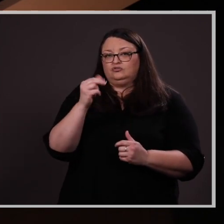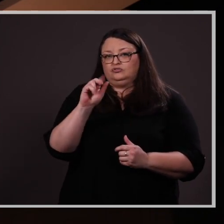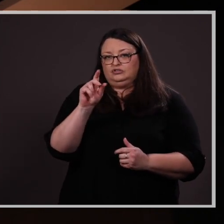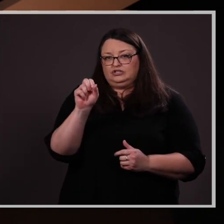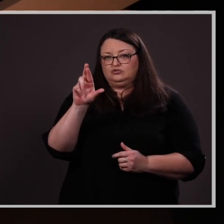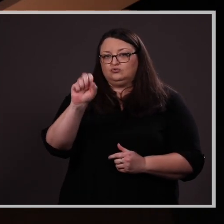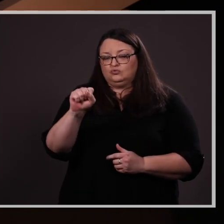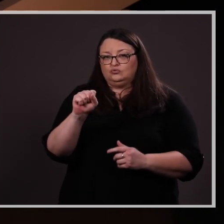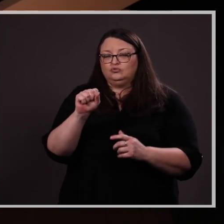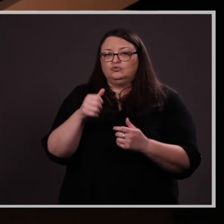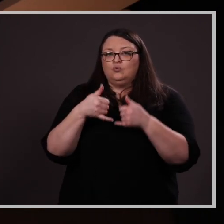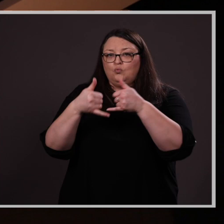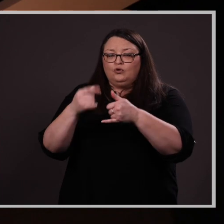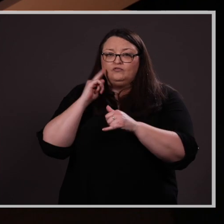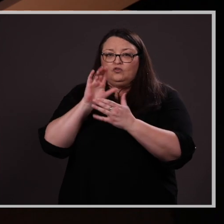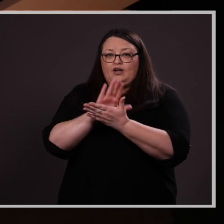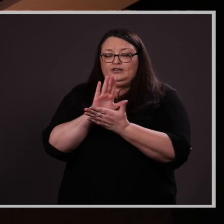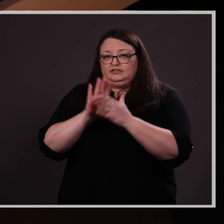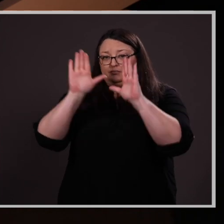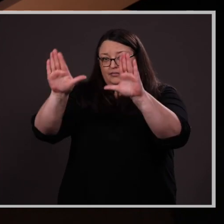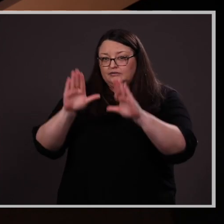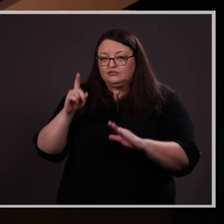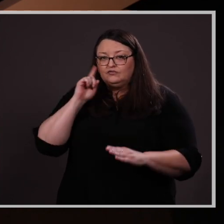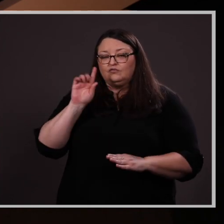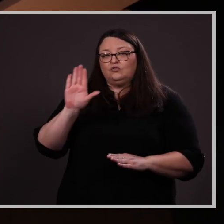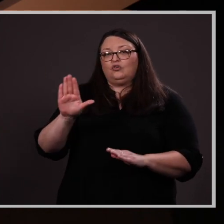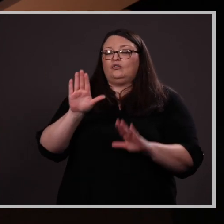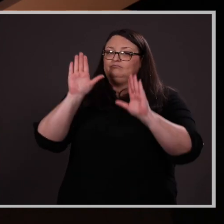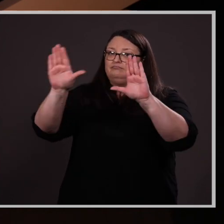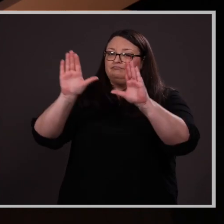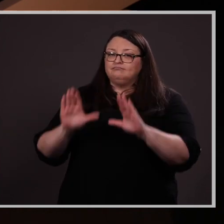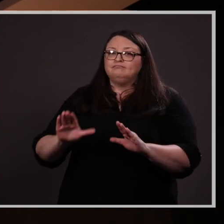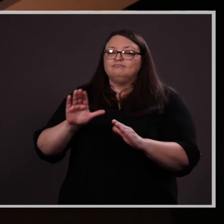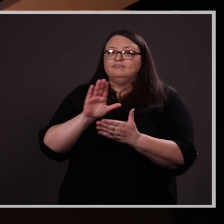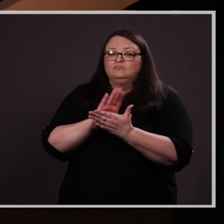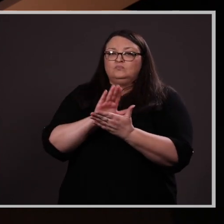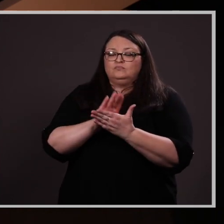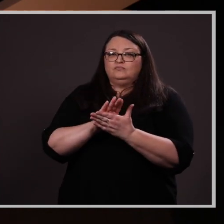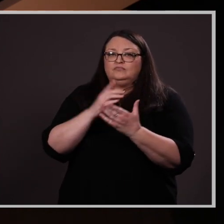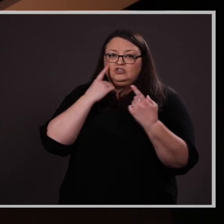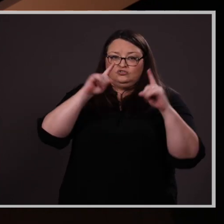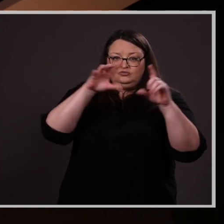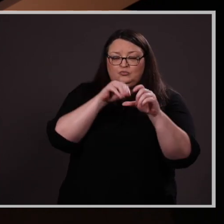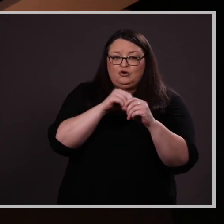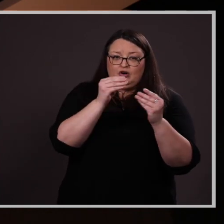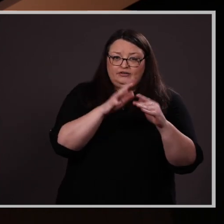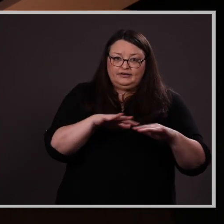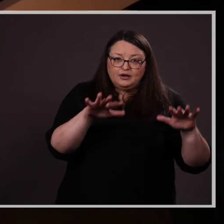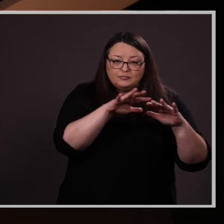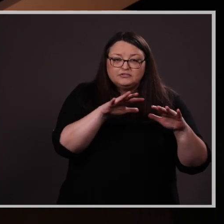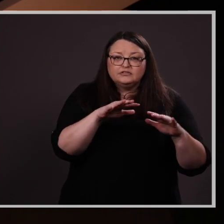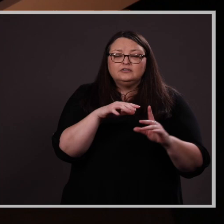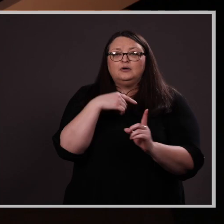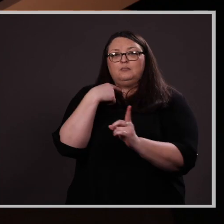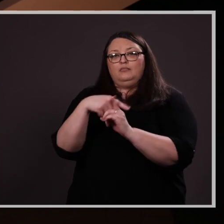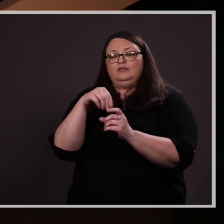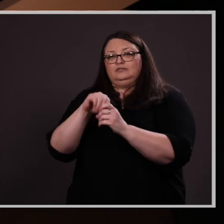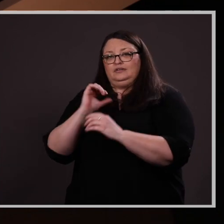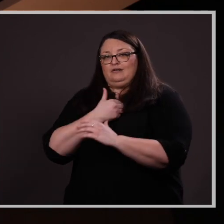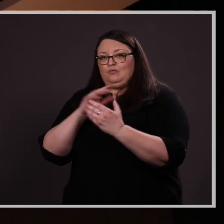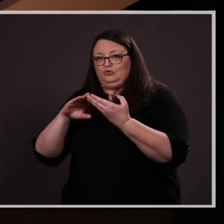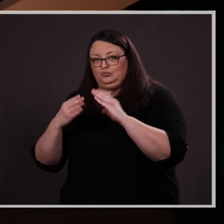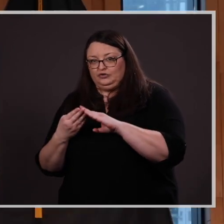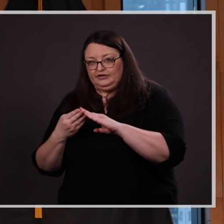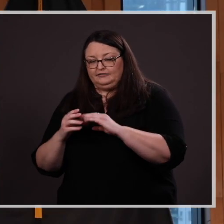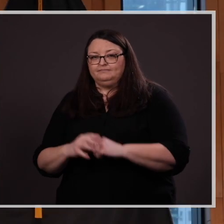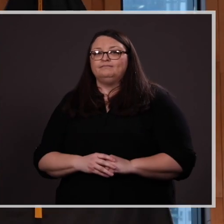Academic Excellence for her outstanding scholastic achievement on campus and in the community.